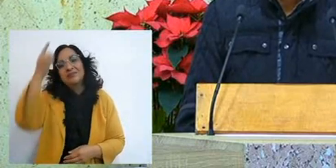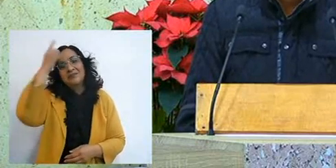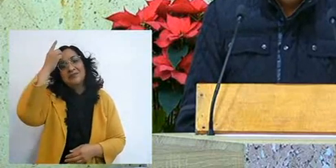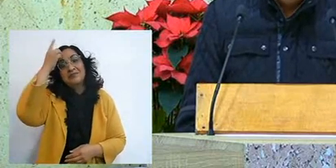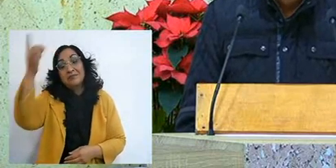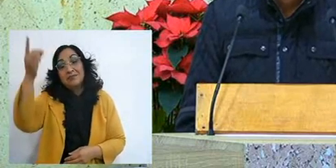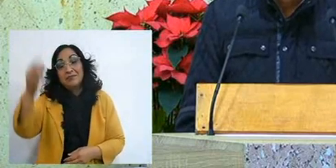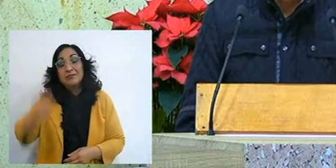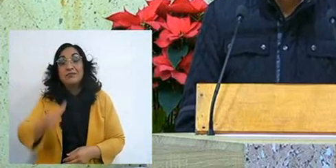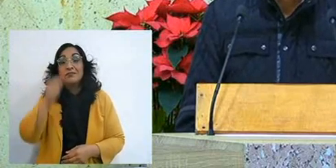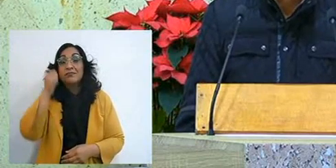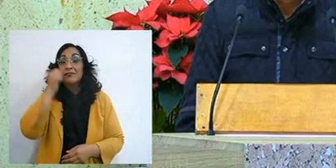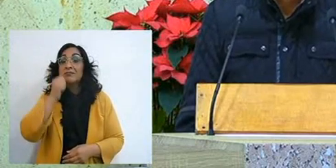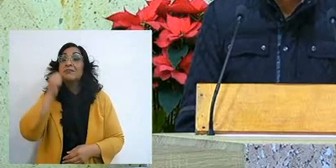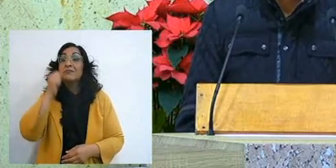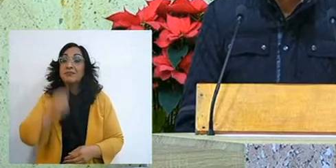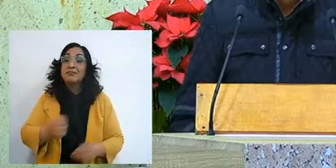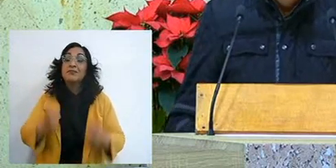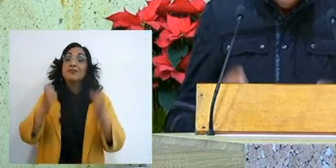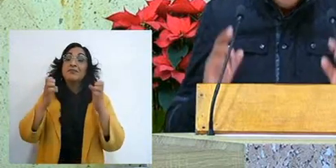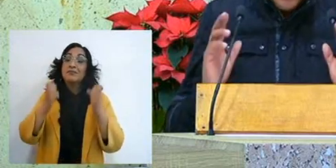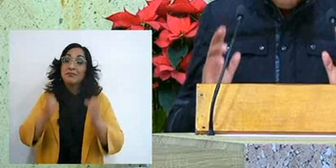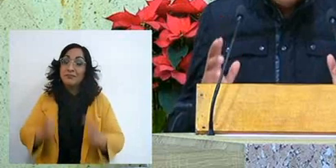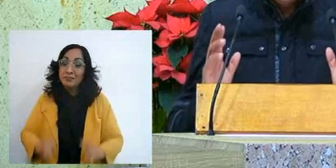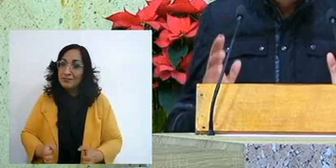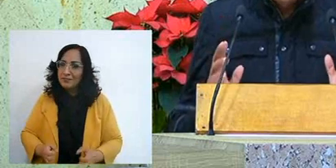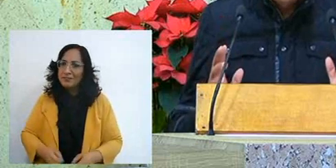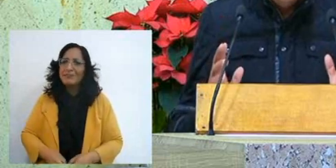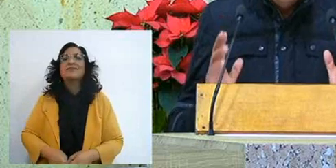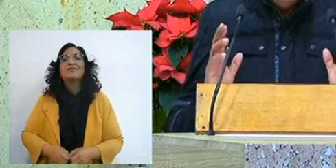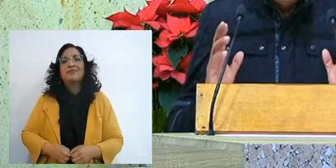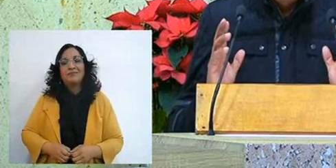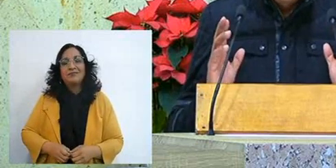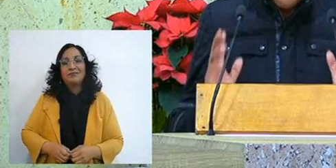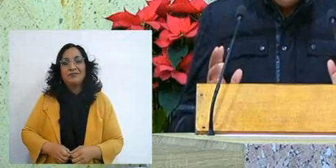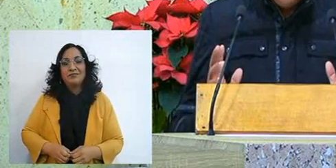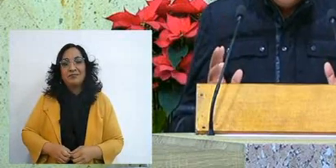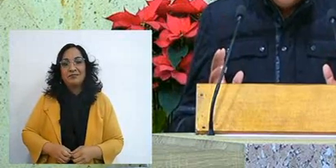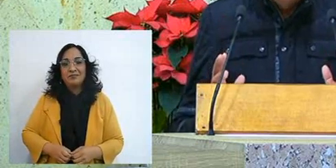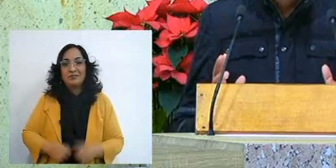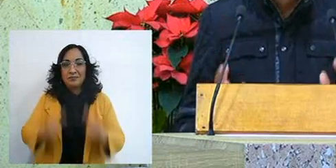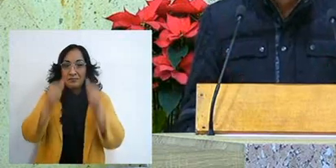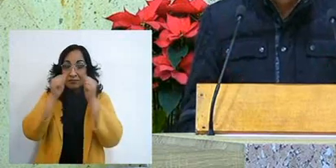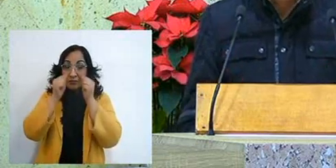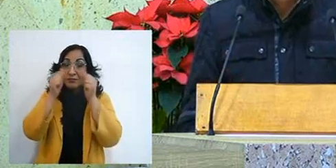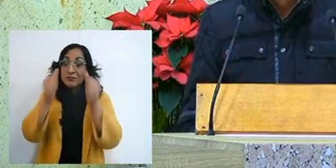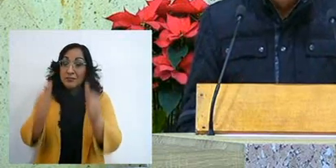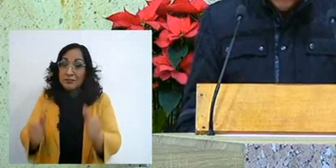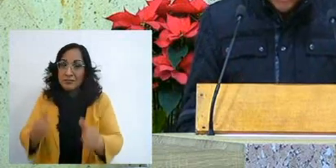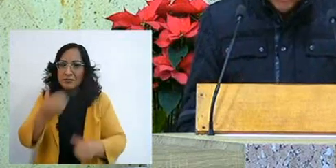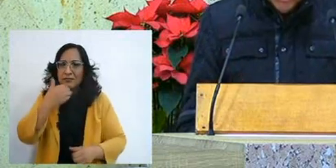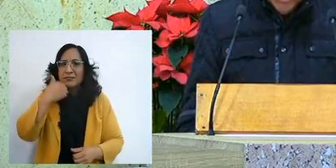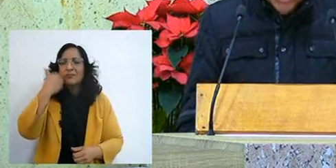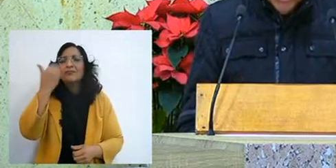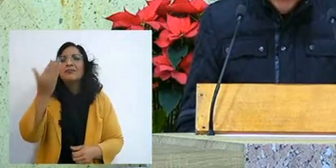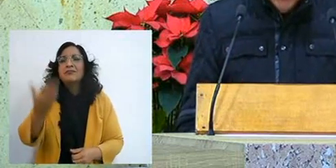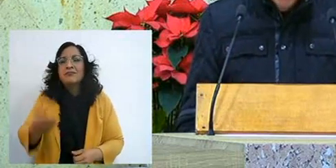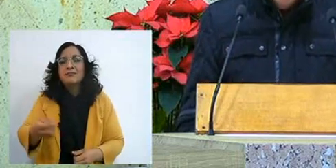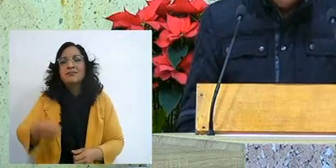and we are always, we are always aware of what God wants with us,